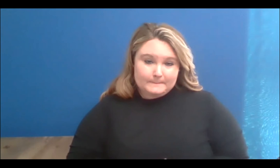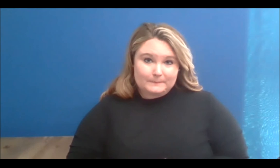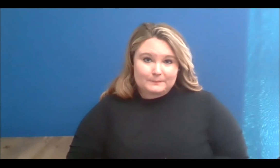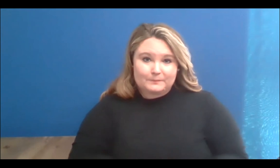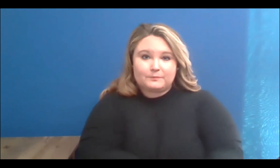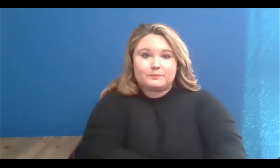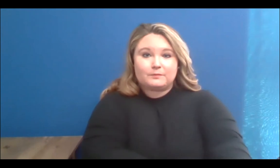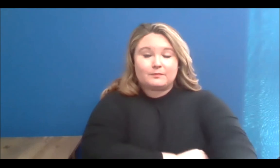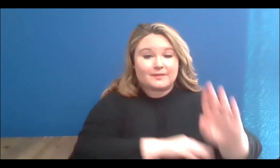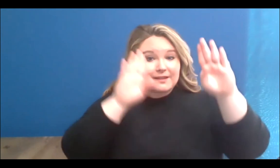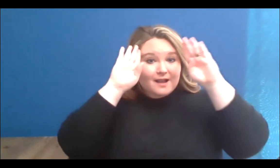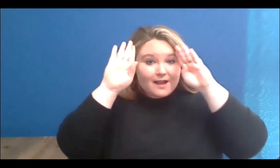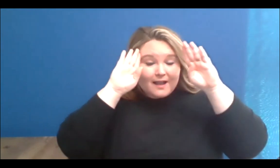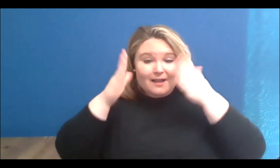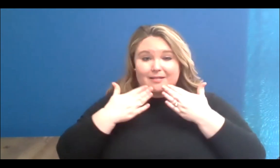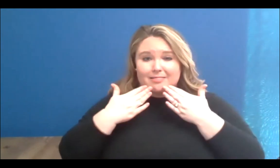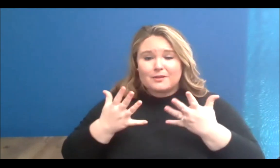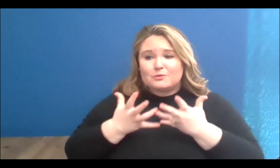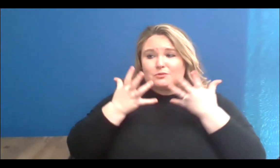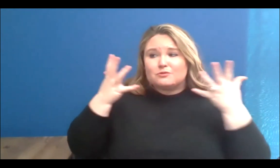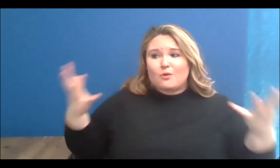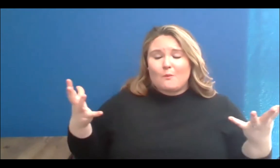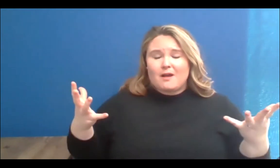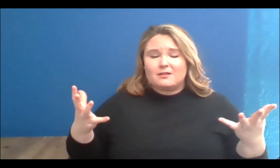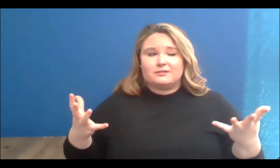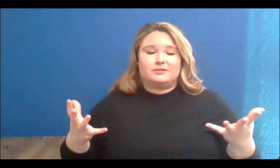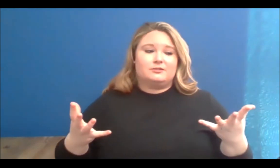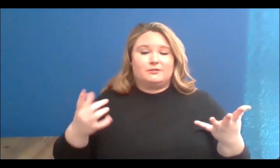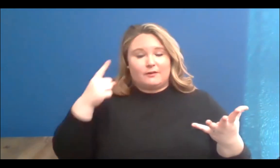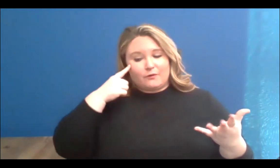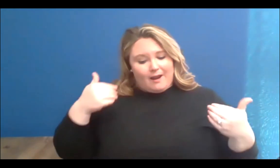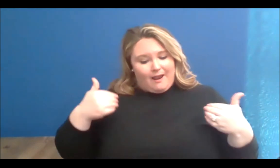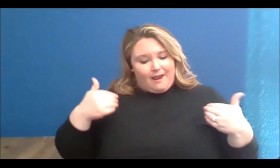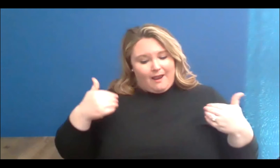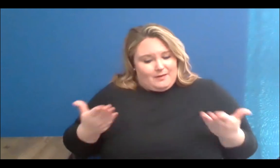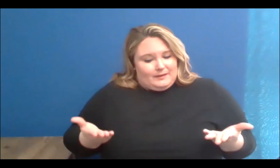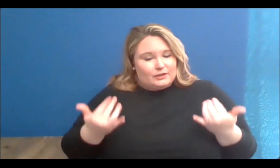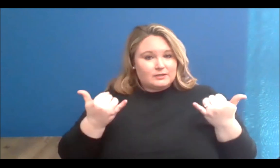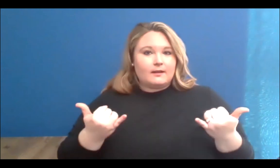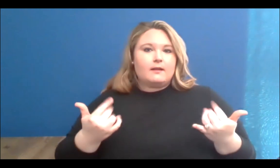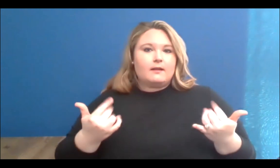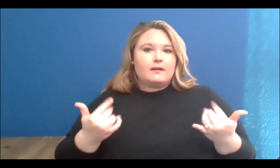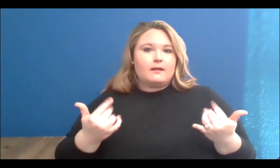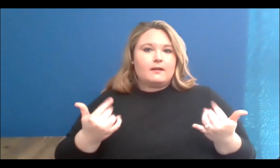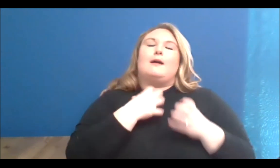Hi, thank you so much for having me I also just wanted to start off by saying how incredibly fortunate I am to have